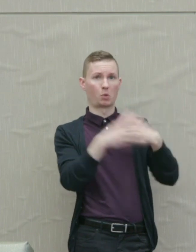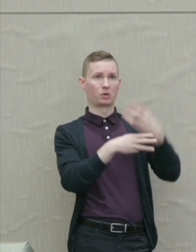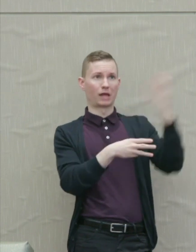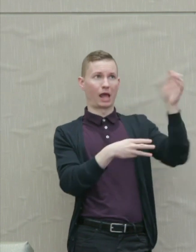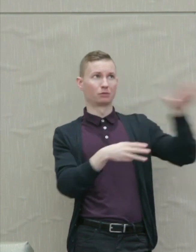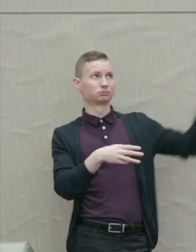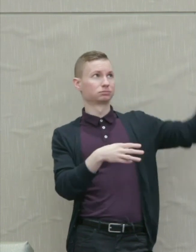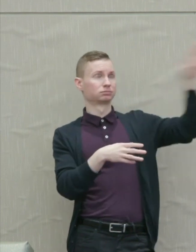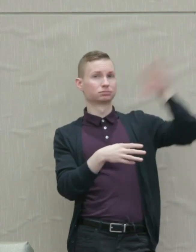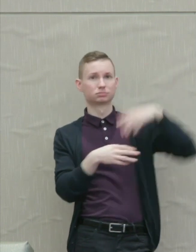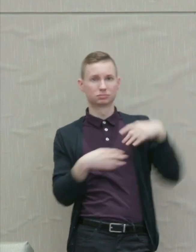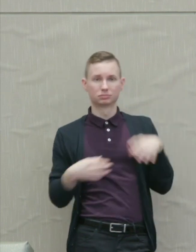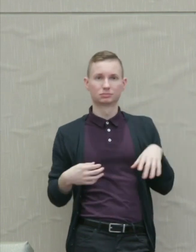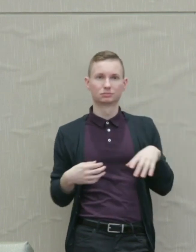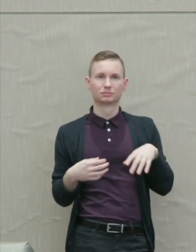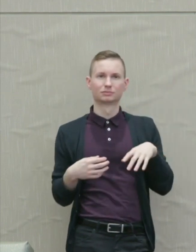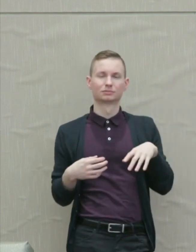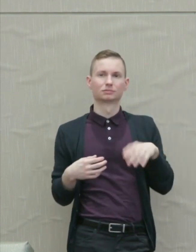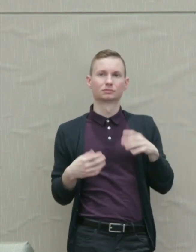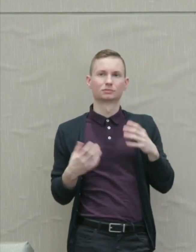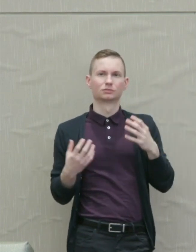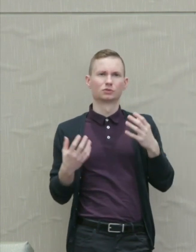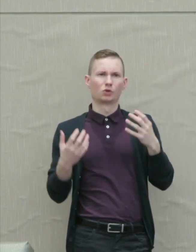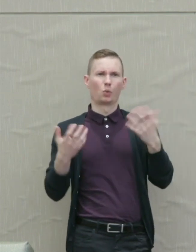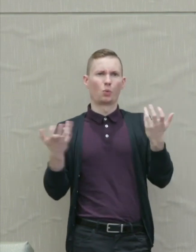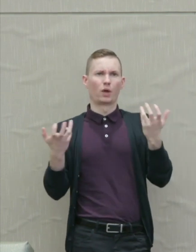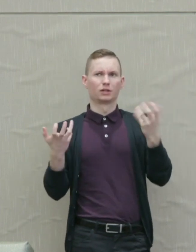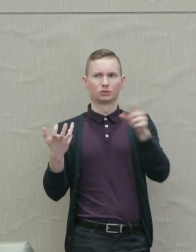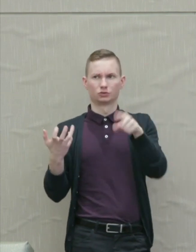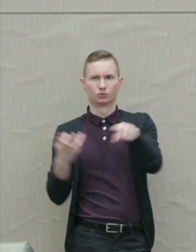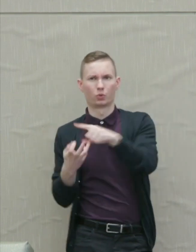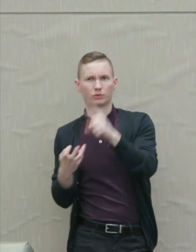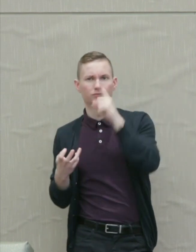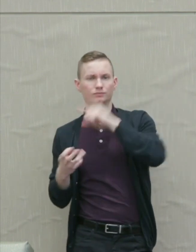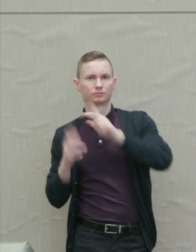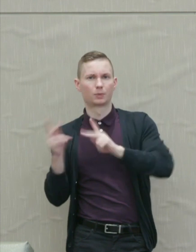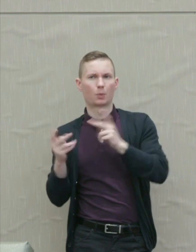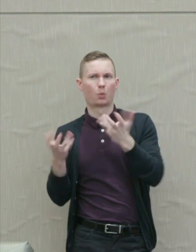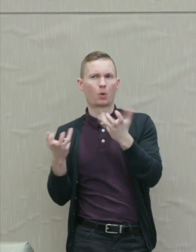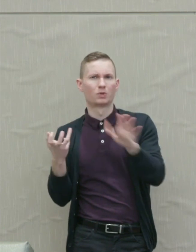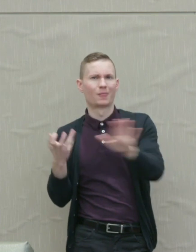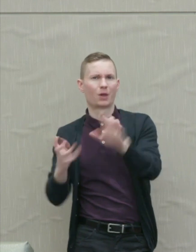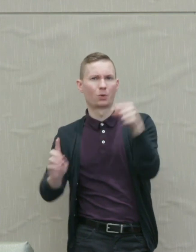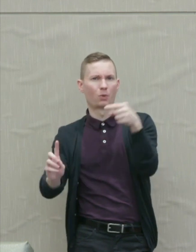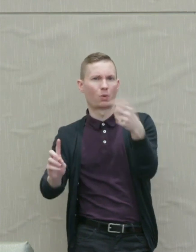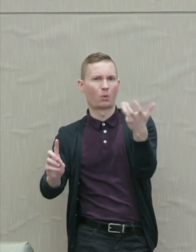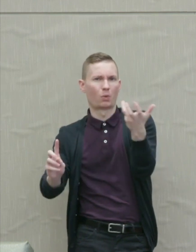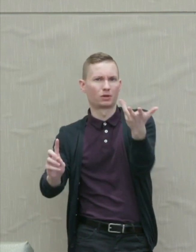"And what," he says, "Did those fictional people really want to accomplish?